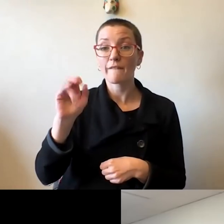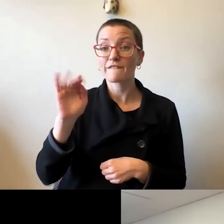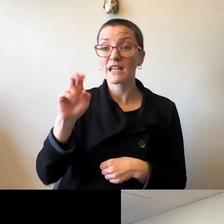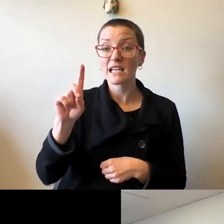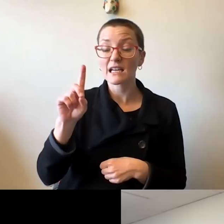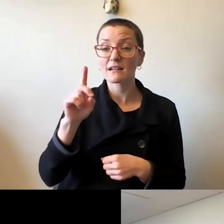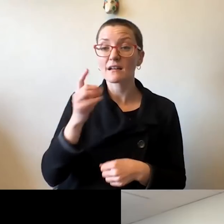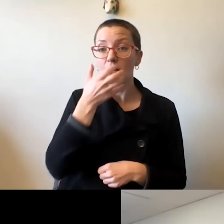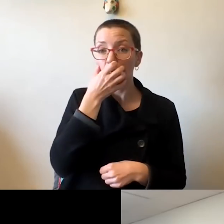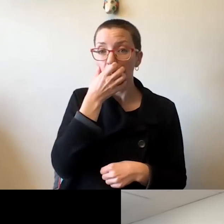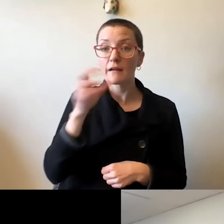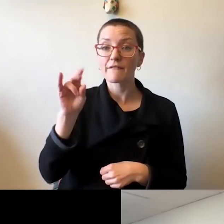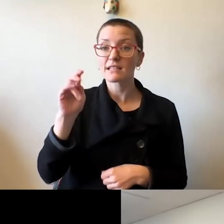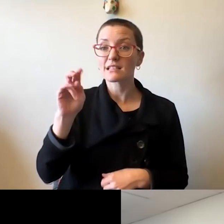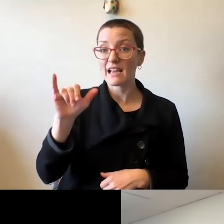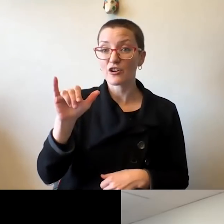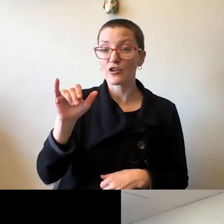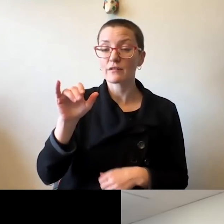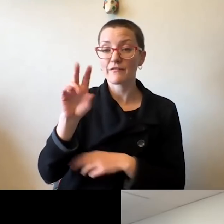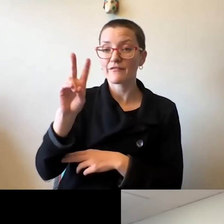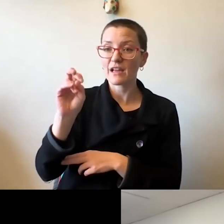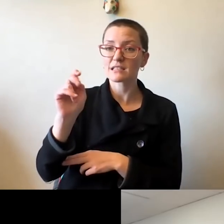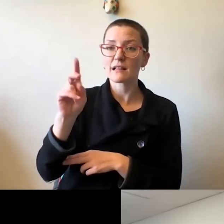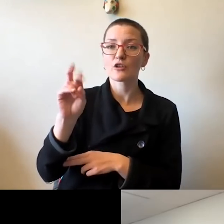that now has been sold by a, given by the thousands,